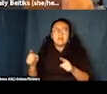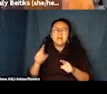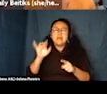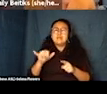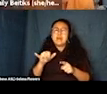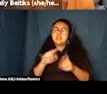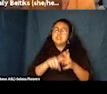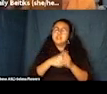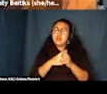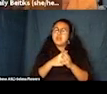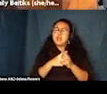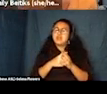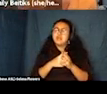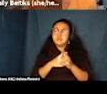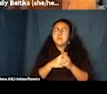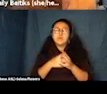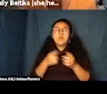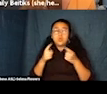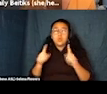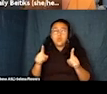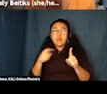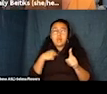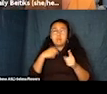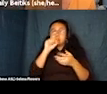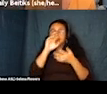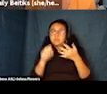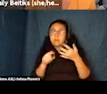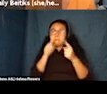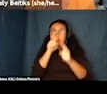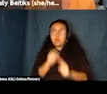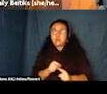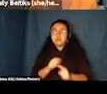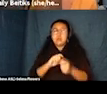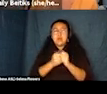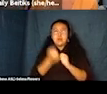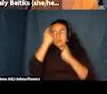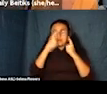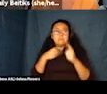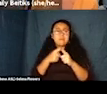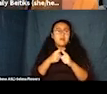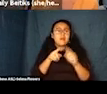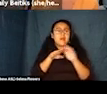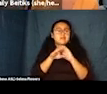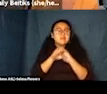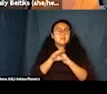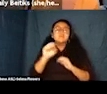going to give some bullet points on how to think about access, it's much messier than I'm going to possibly cover for.